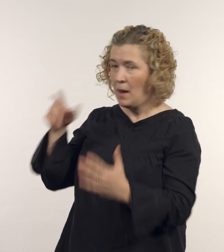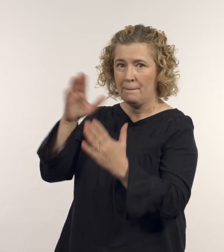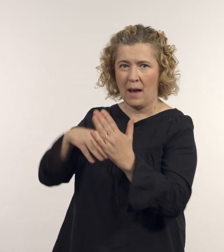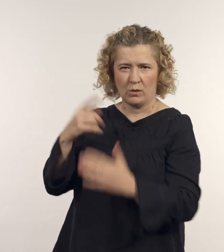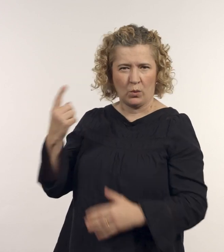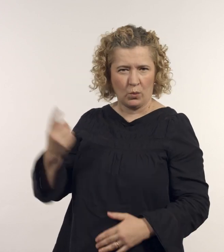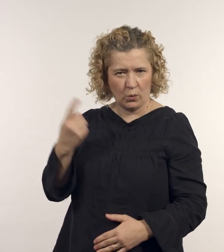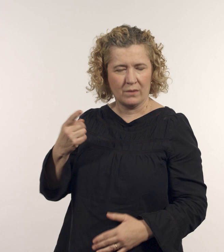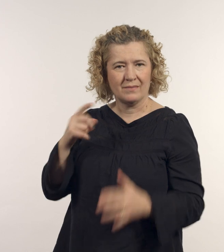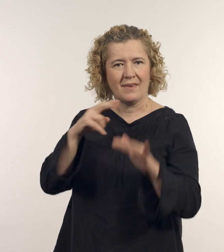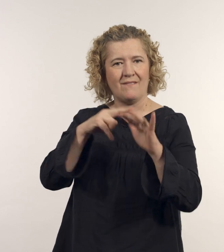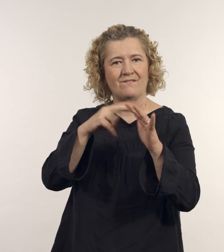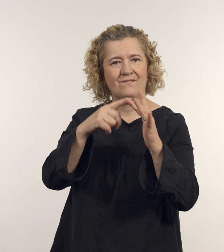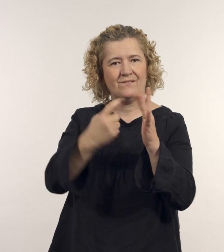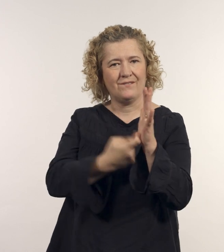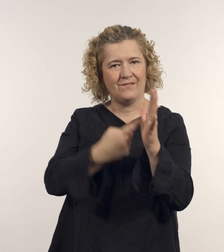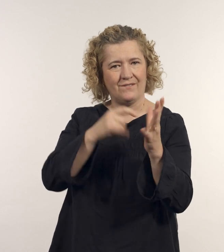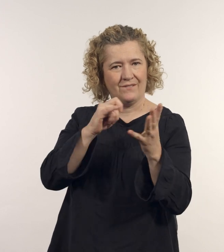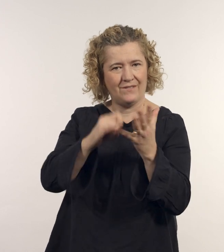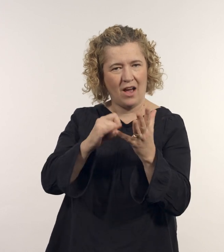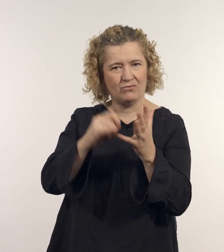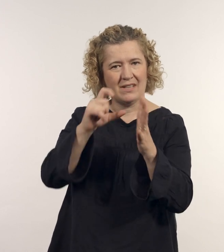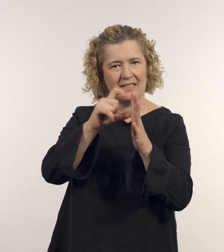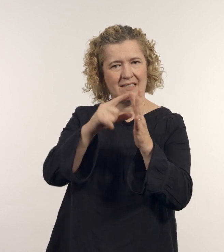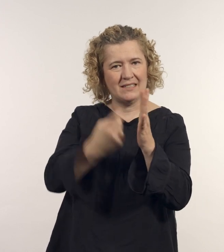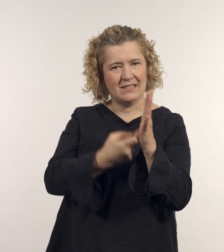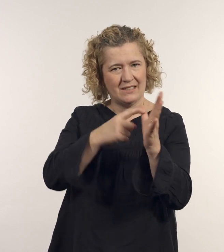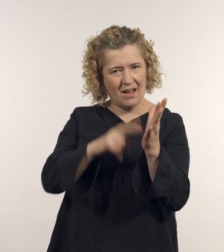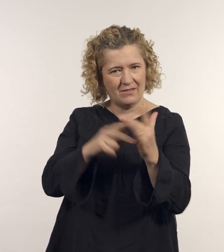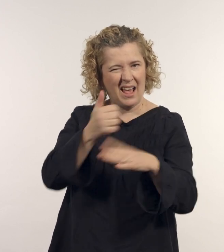Jeremy Eden’s subject is actor and director Firass Dirani,